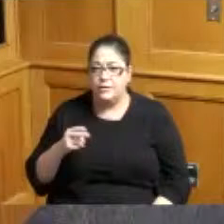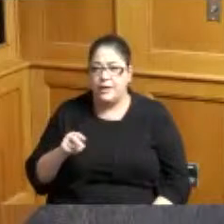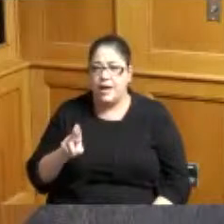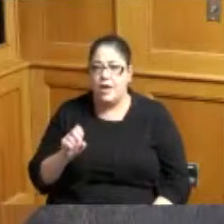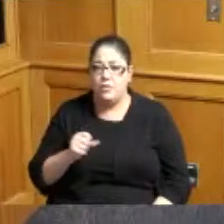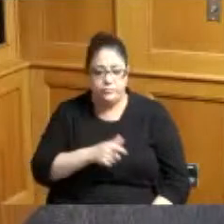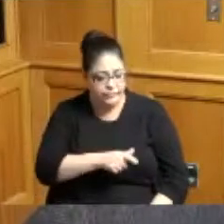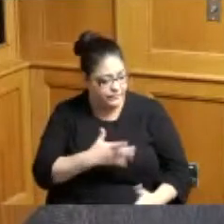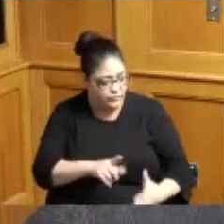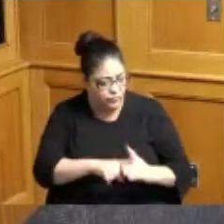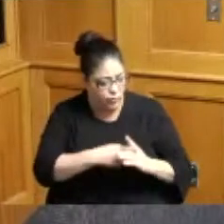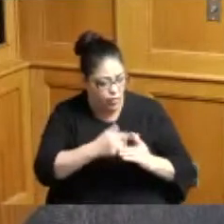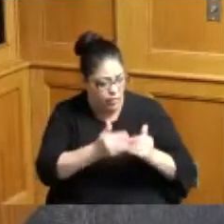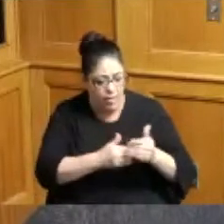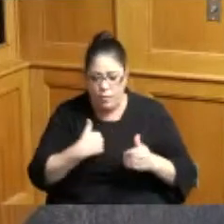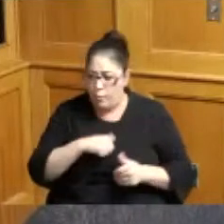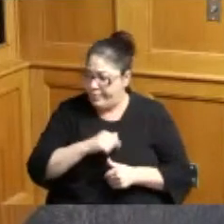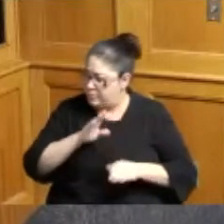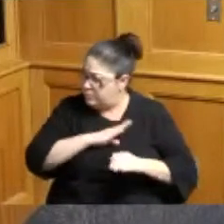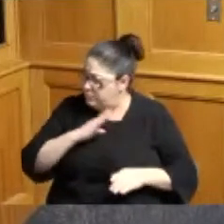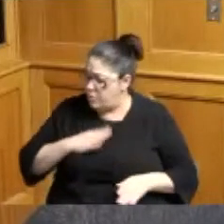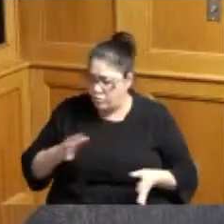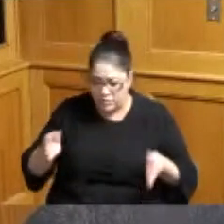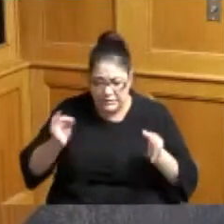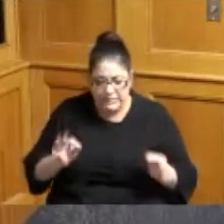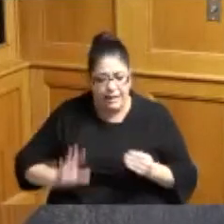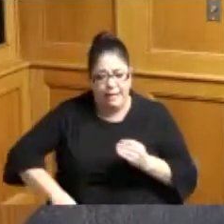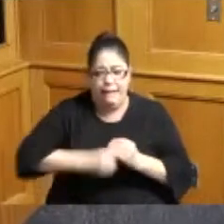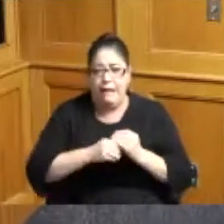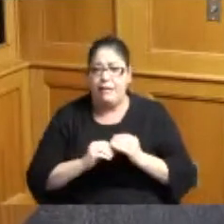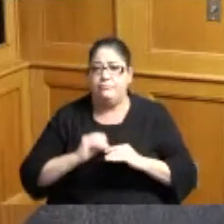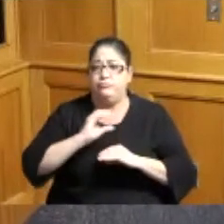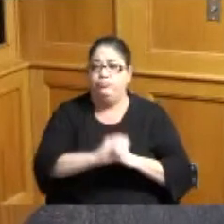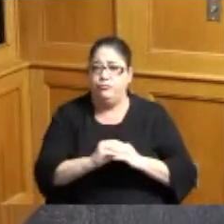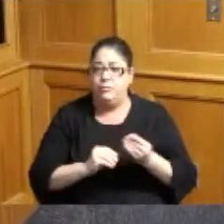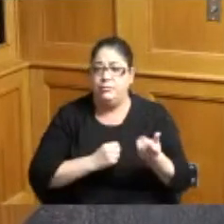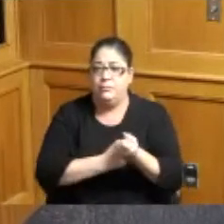that process and then we as a board decided we need to add a little bit more money to that and